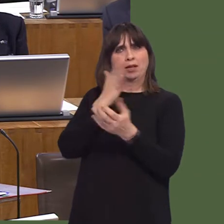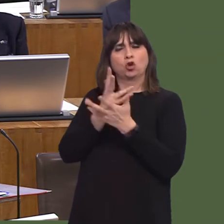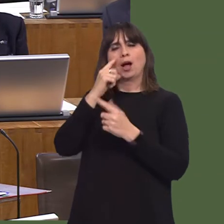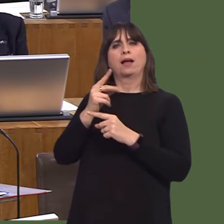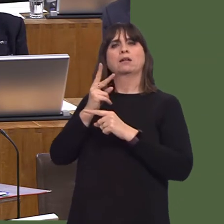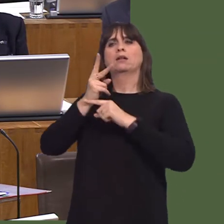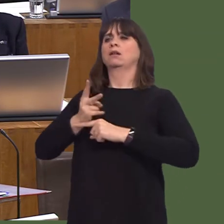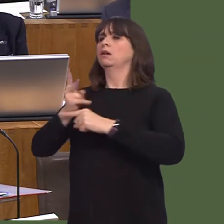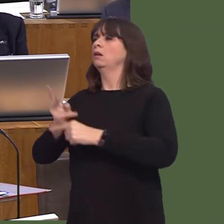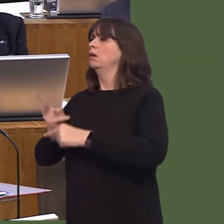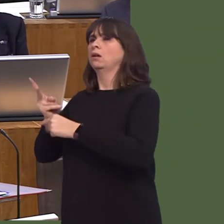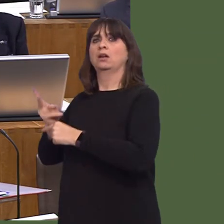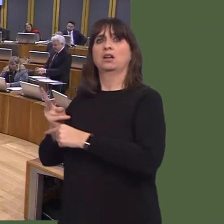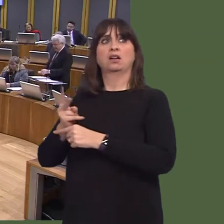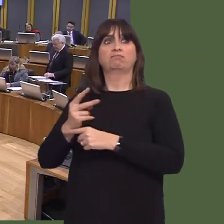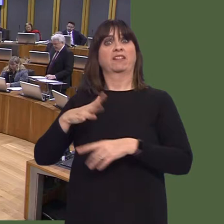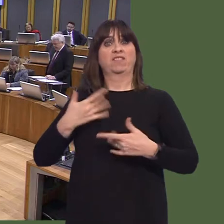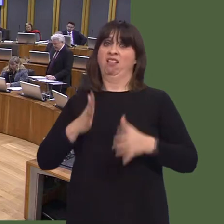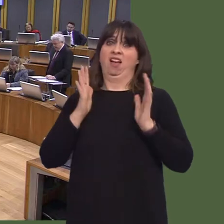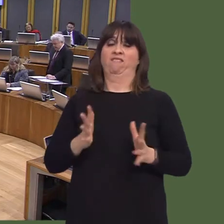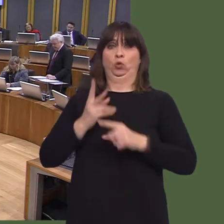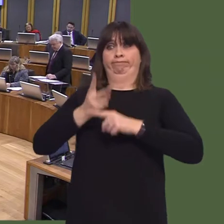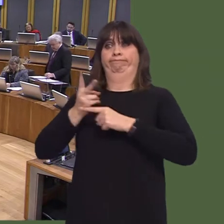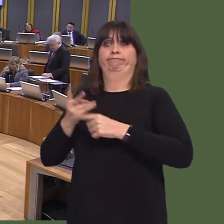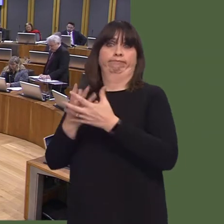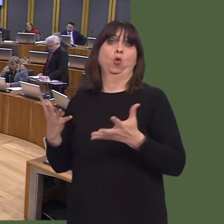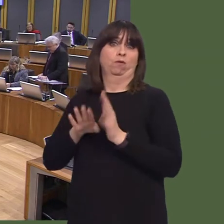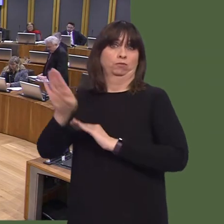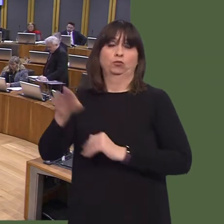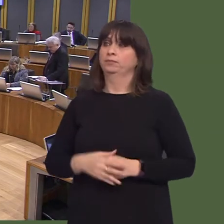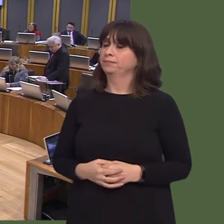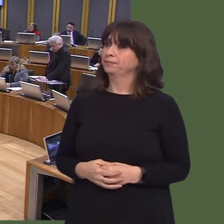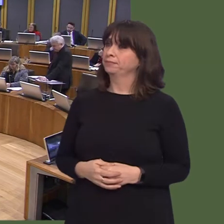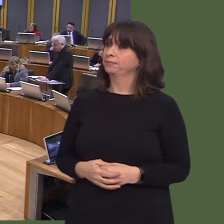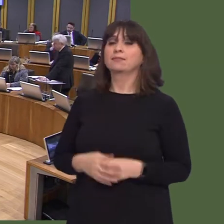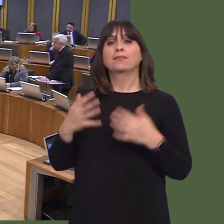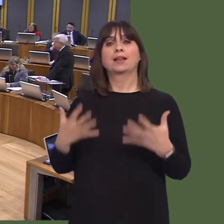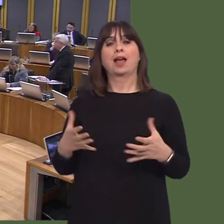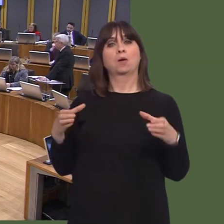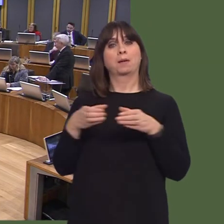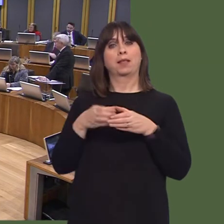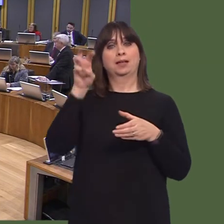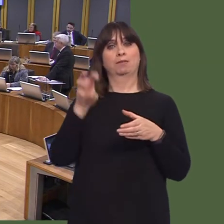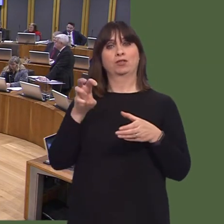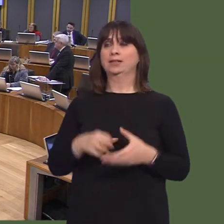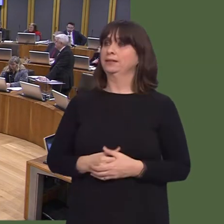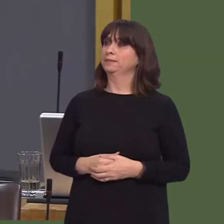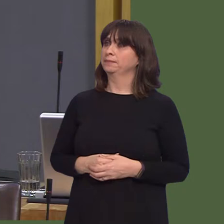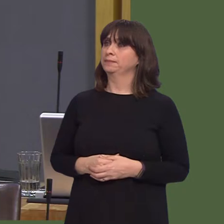So, getting that done is the next step in terms of considering what the review has found. Rhun ap Iorwerth AM: I drew to the attention of the Cabinet Secretary for Health and Social